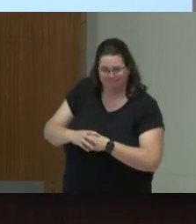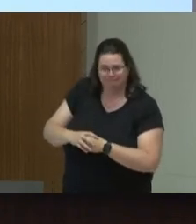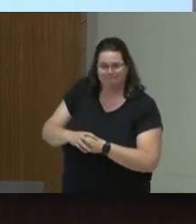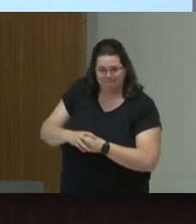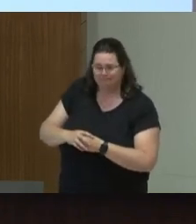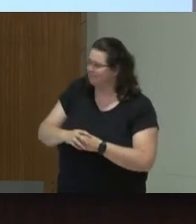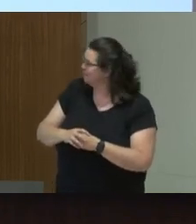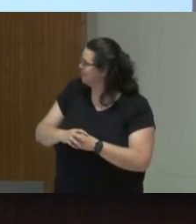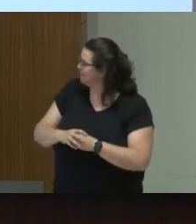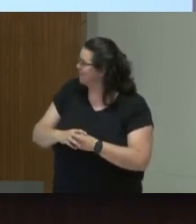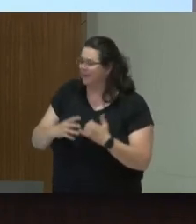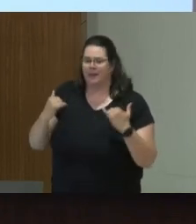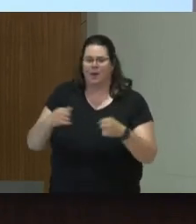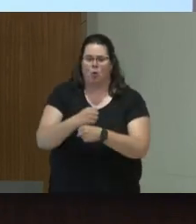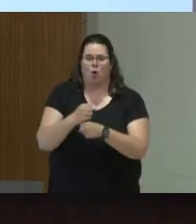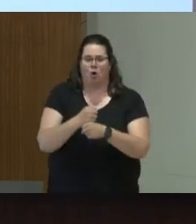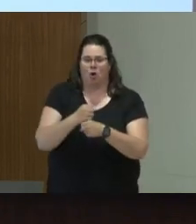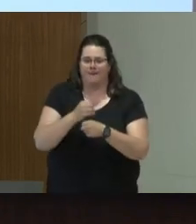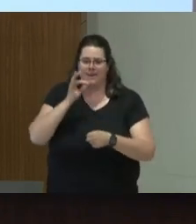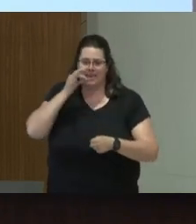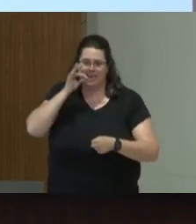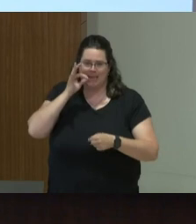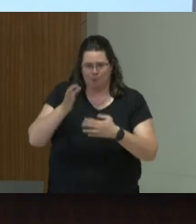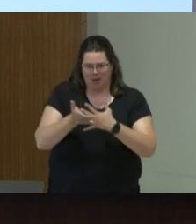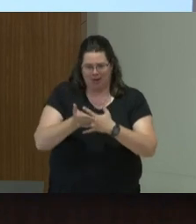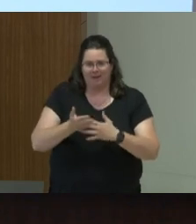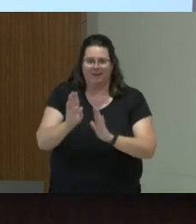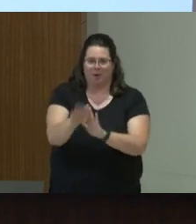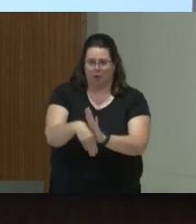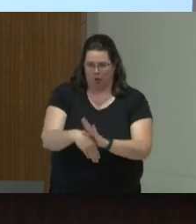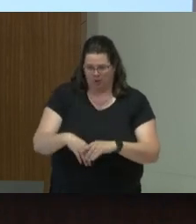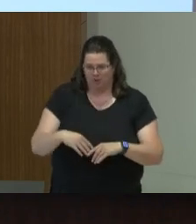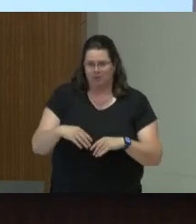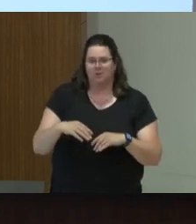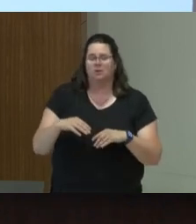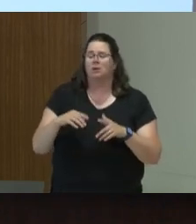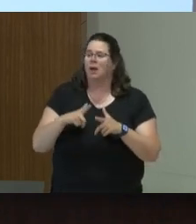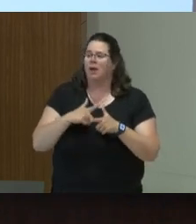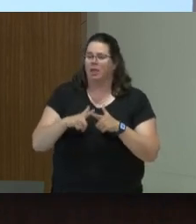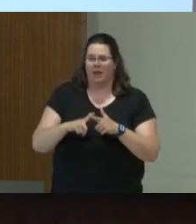We have now a coffee break of half an hour and then we go to the ask the